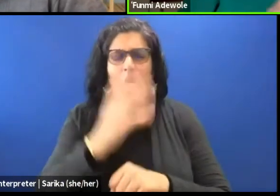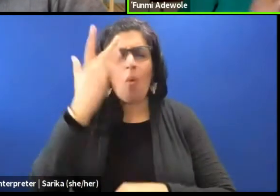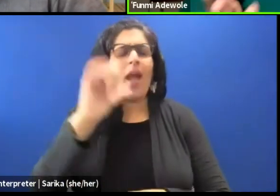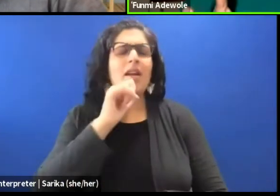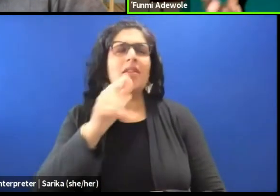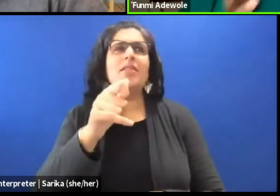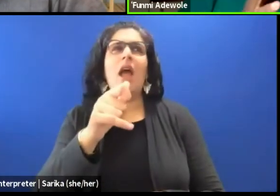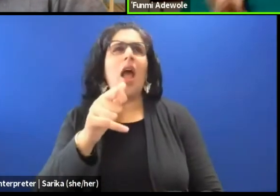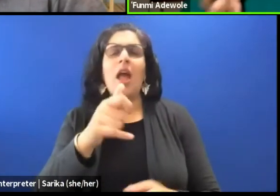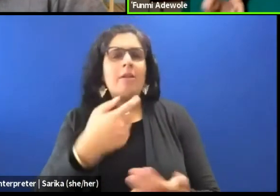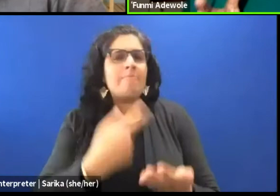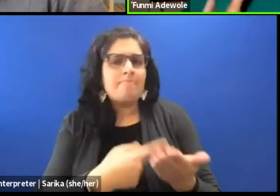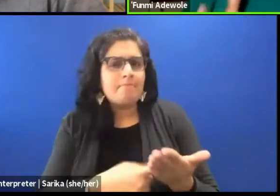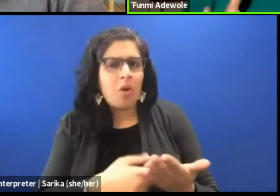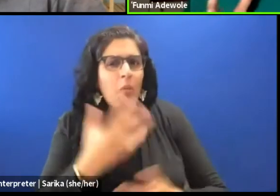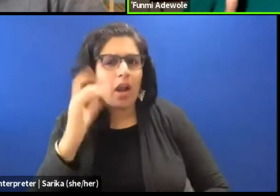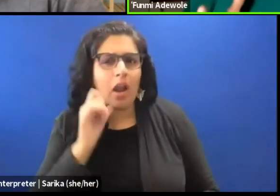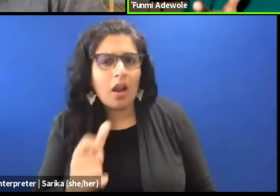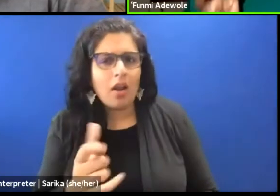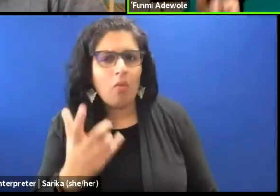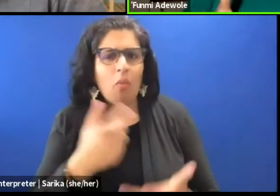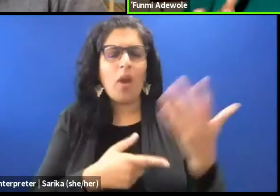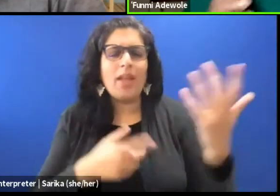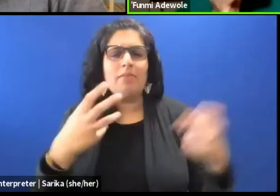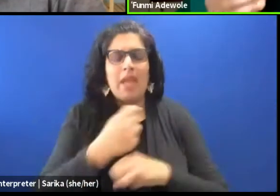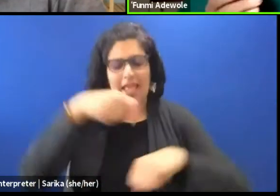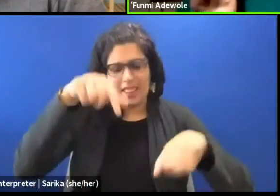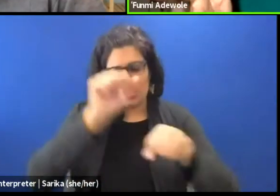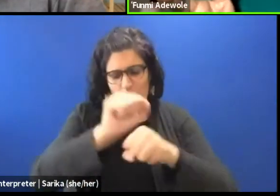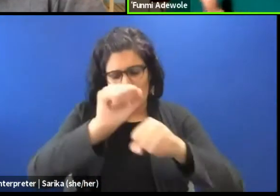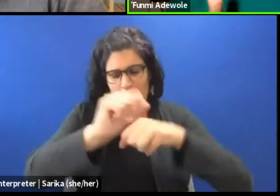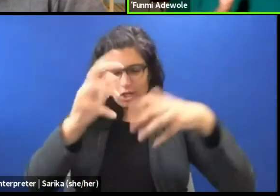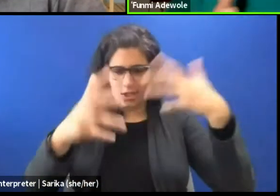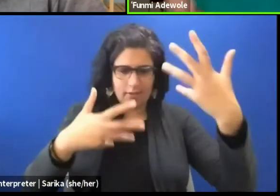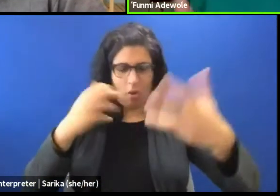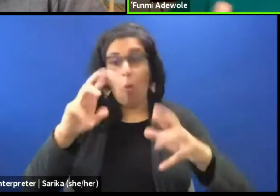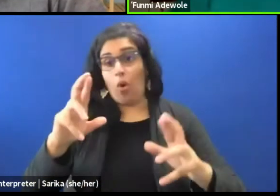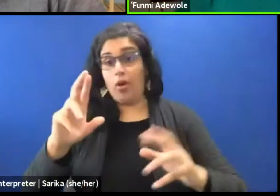What is making this work or this dramaturgy invisible,